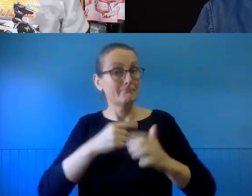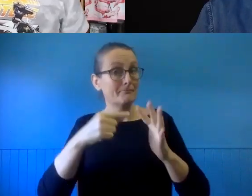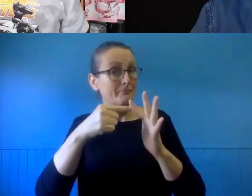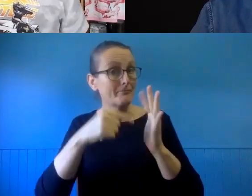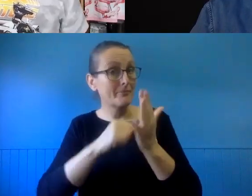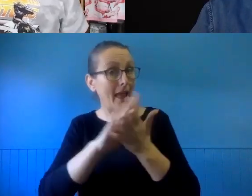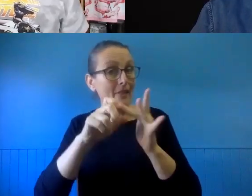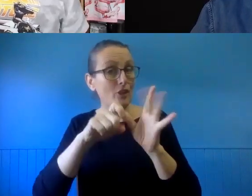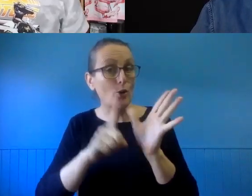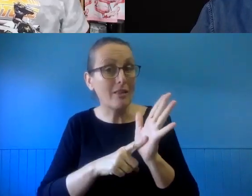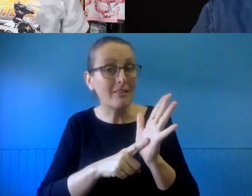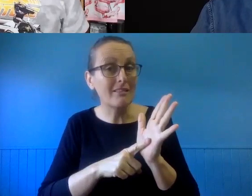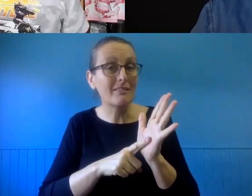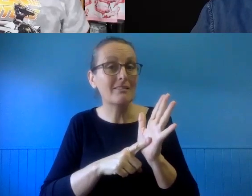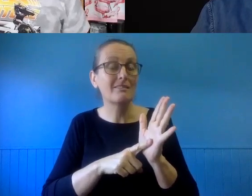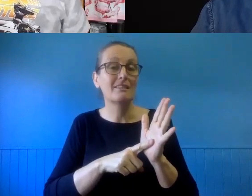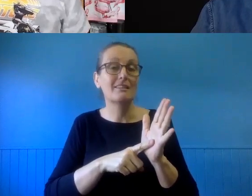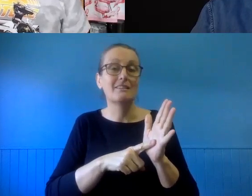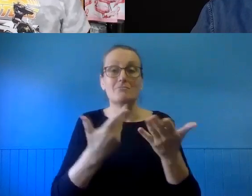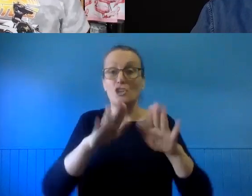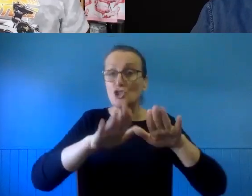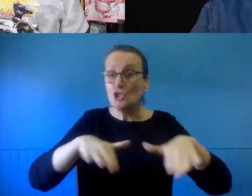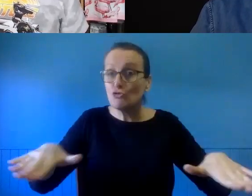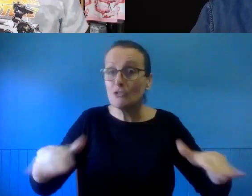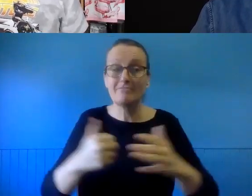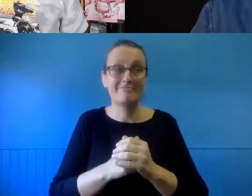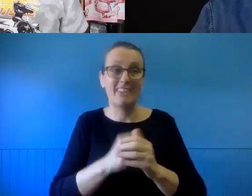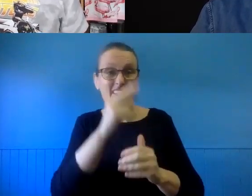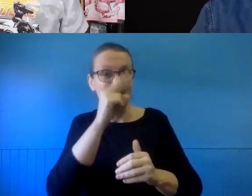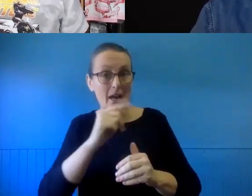you're talking about people who - children and young people or people